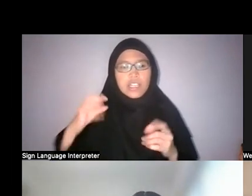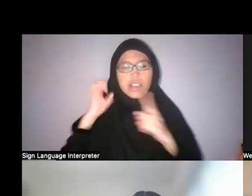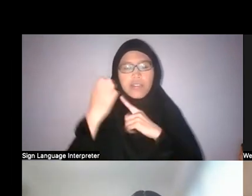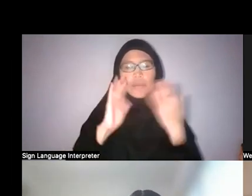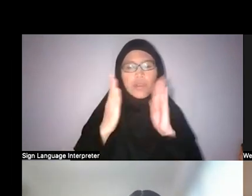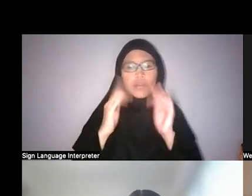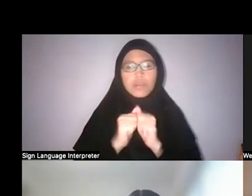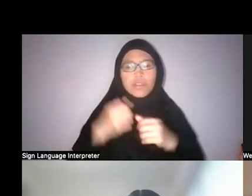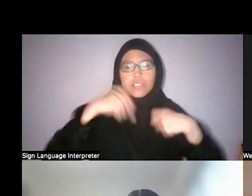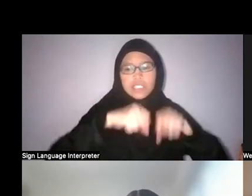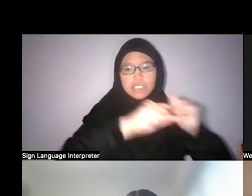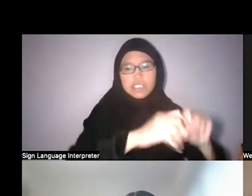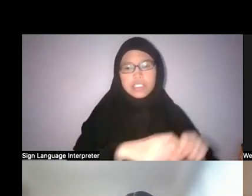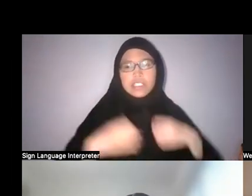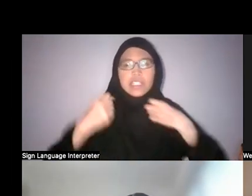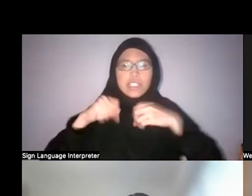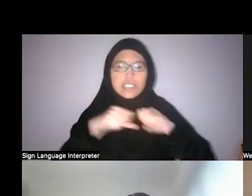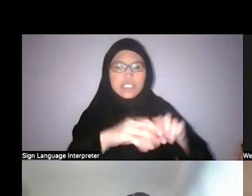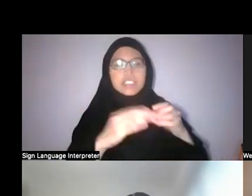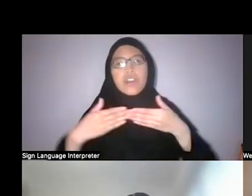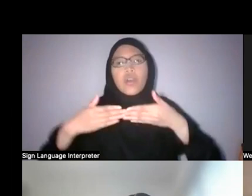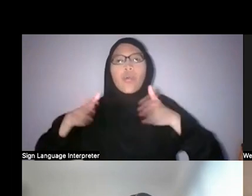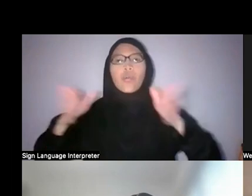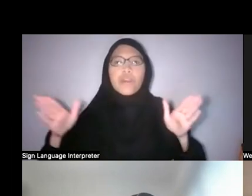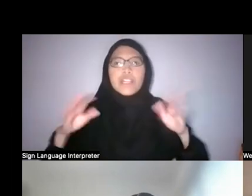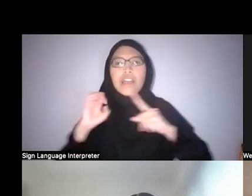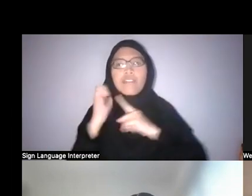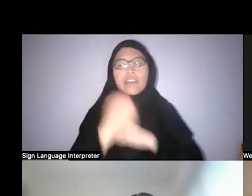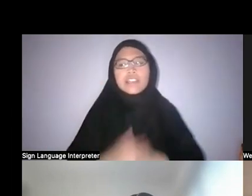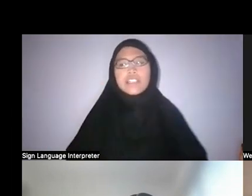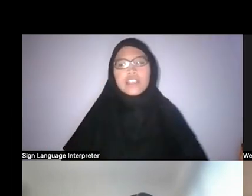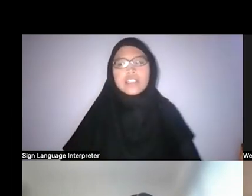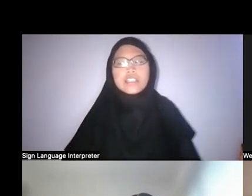The sea was an open kind of environment that they were more or less comfortable with,